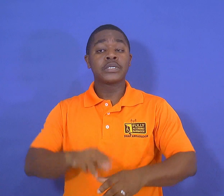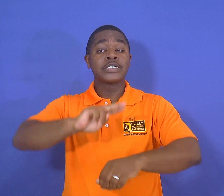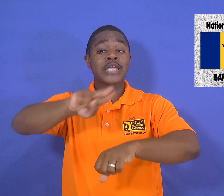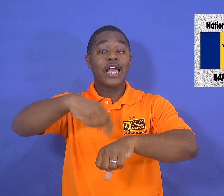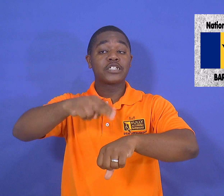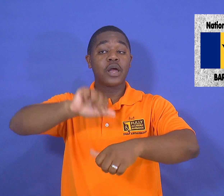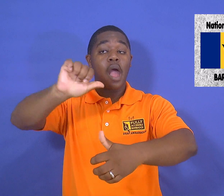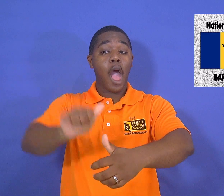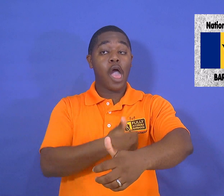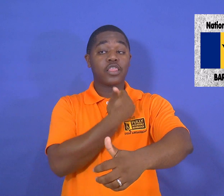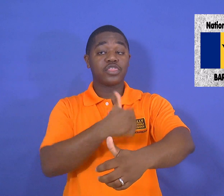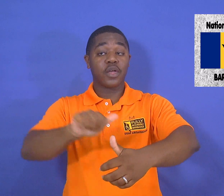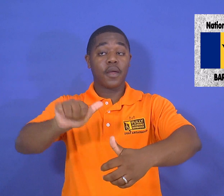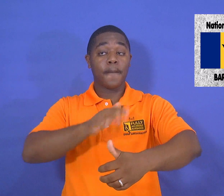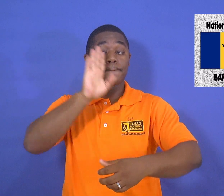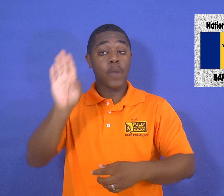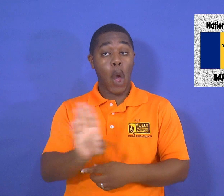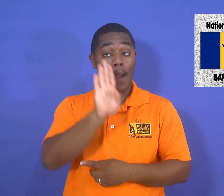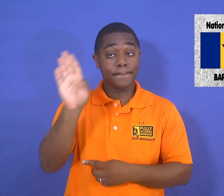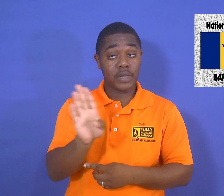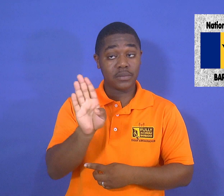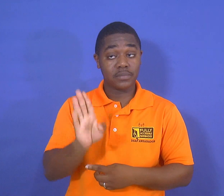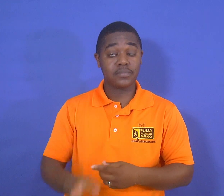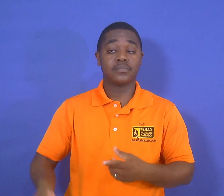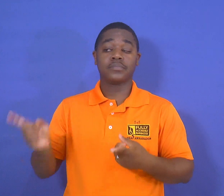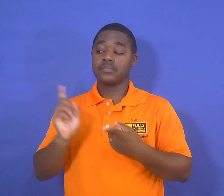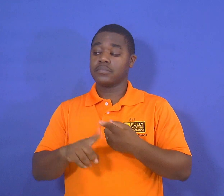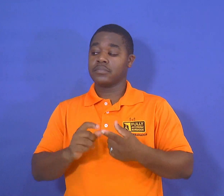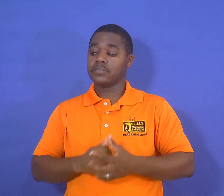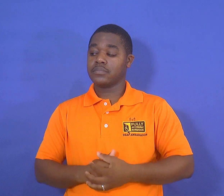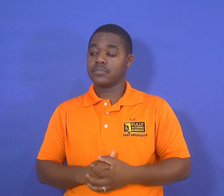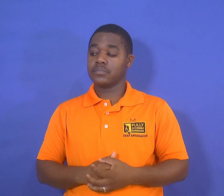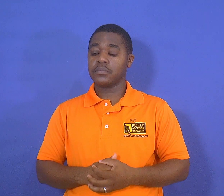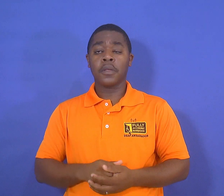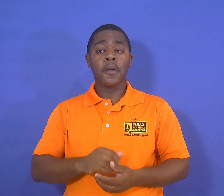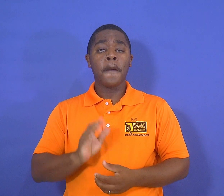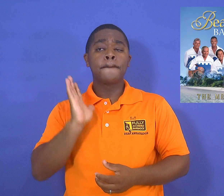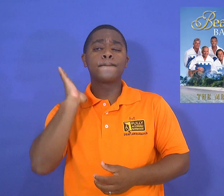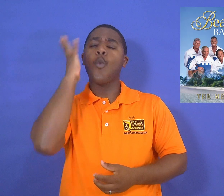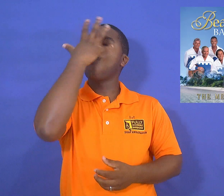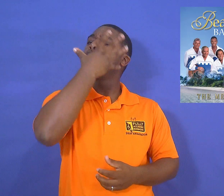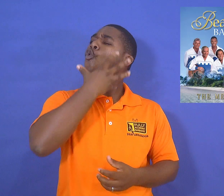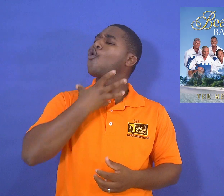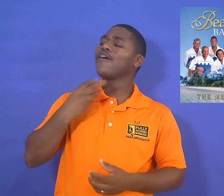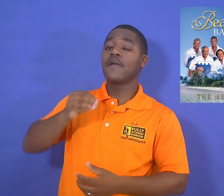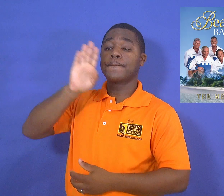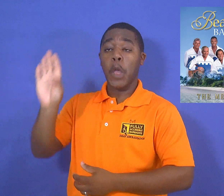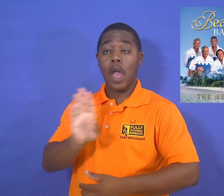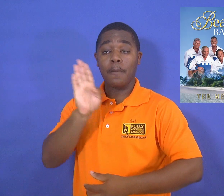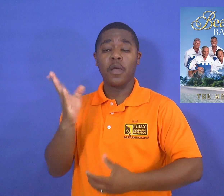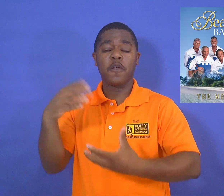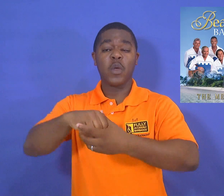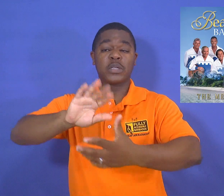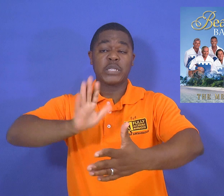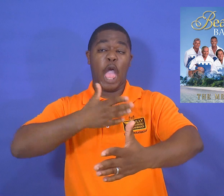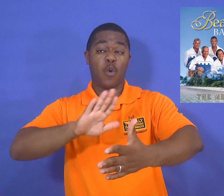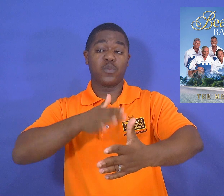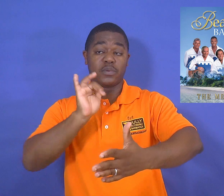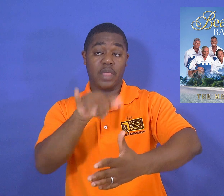on the program there will be the national anthem of Barbados a song called Beautiful Barbados